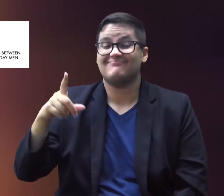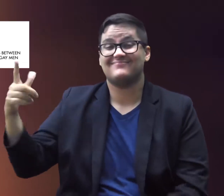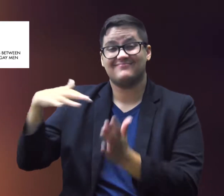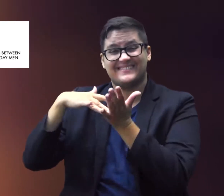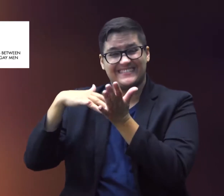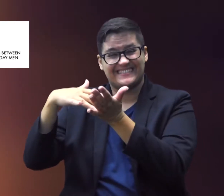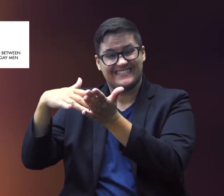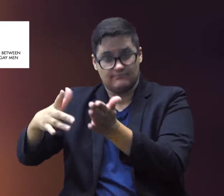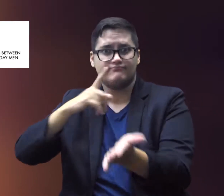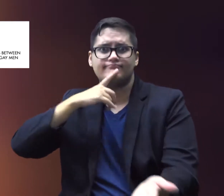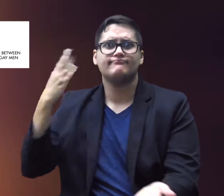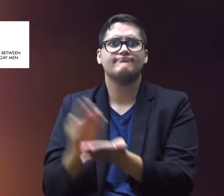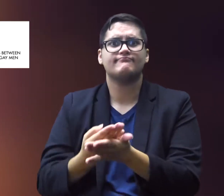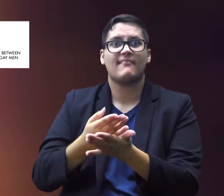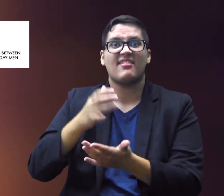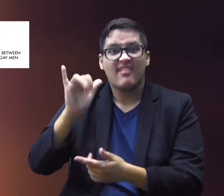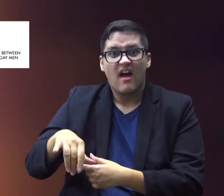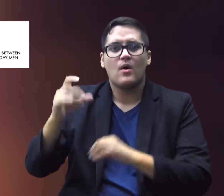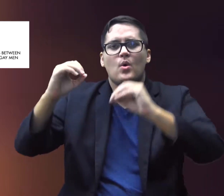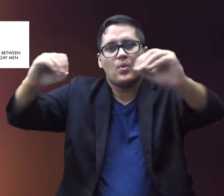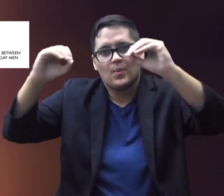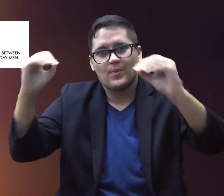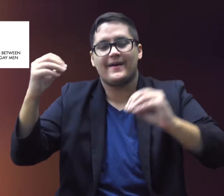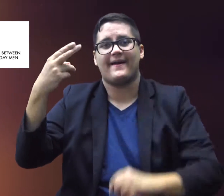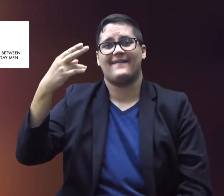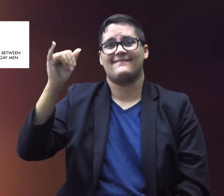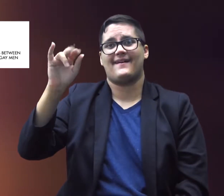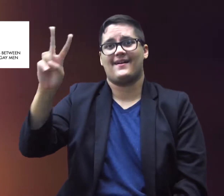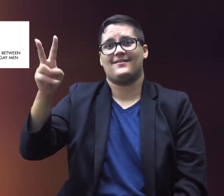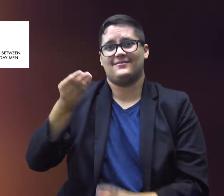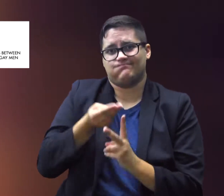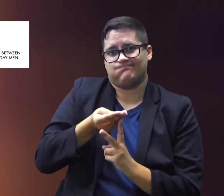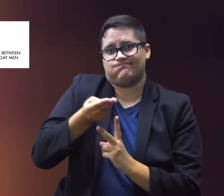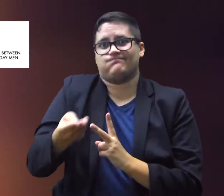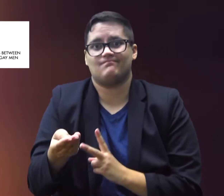has proven that there’s NO HIV transmission.